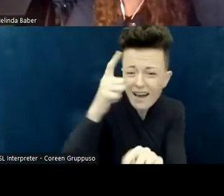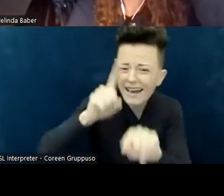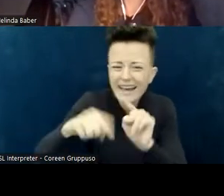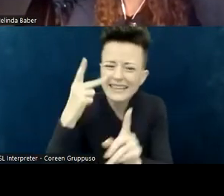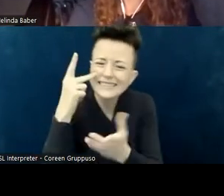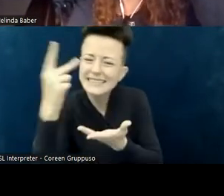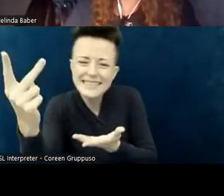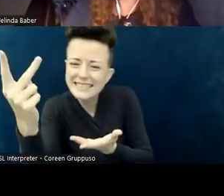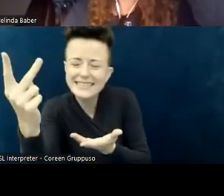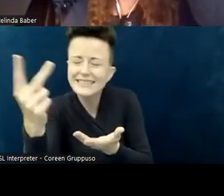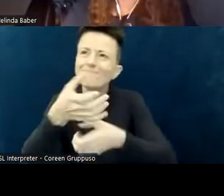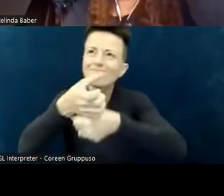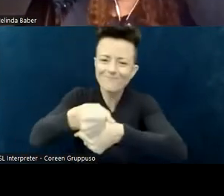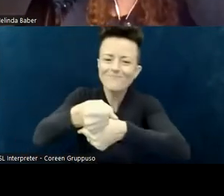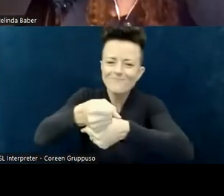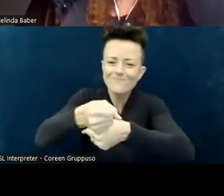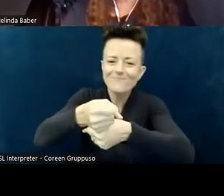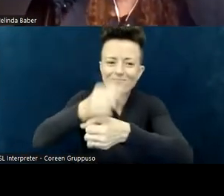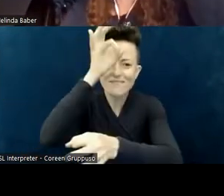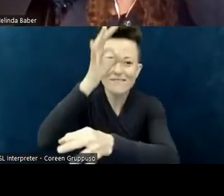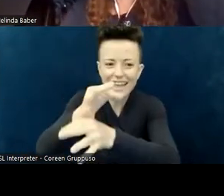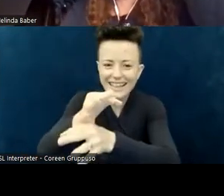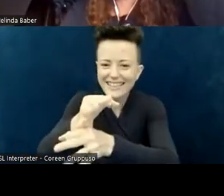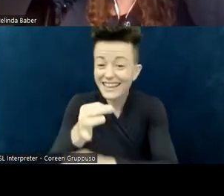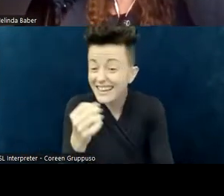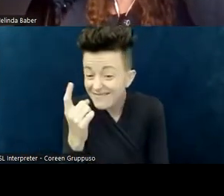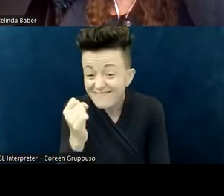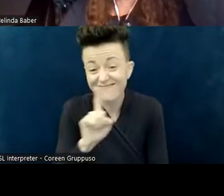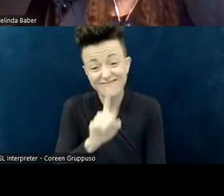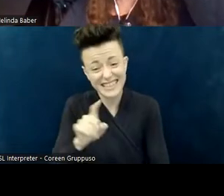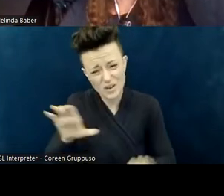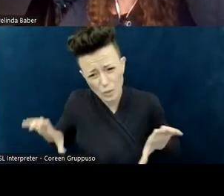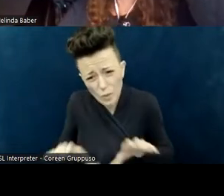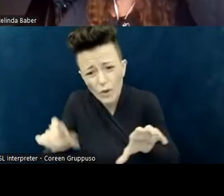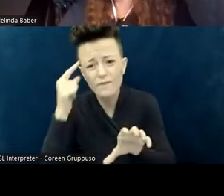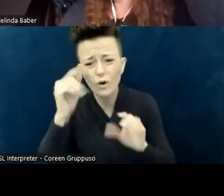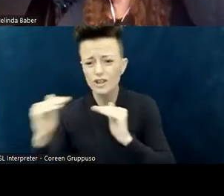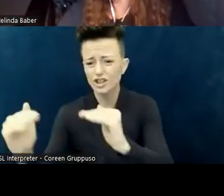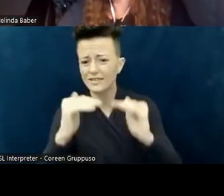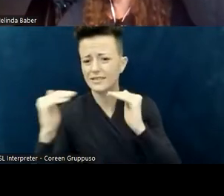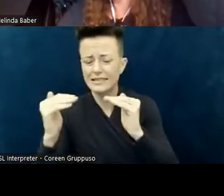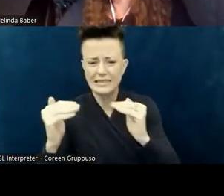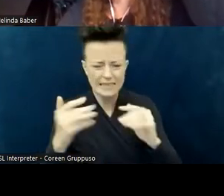"through faith they brought about justice" and some other things, but it's definitely justice work that we're doing.